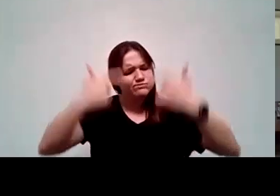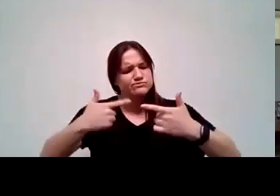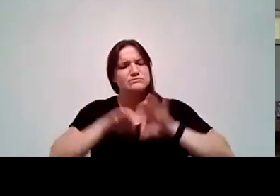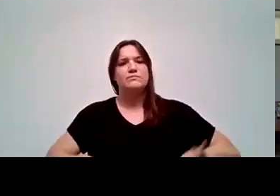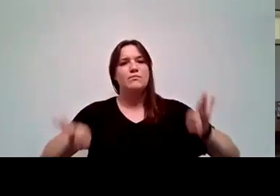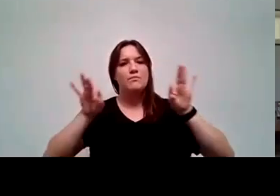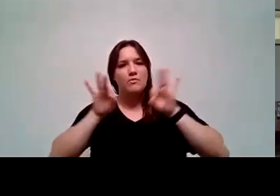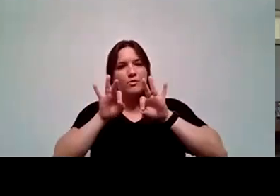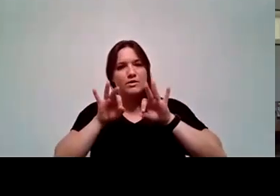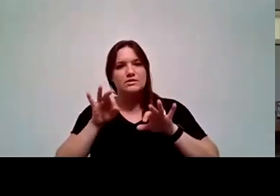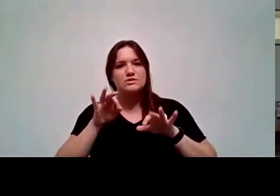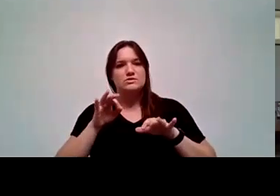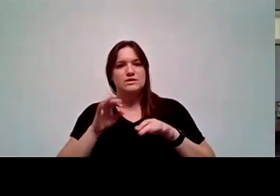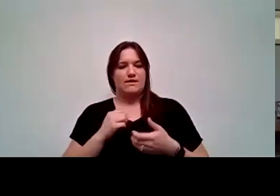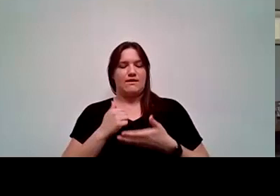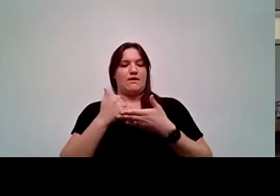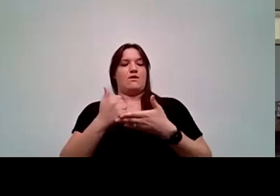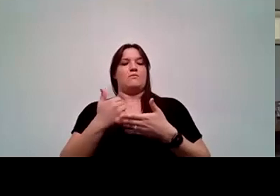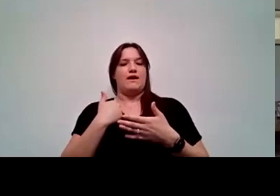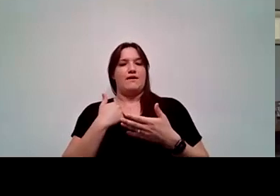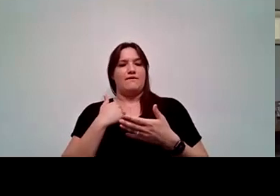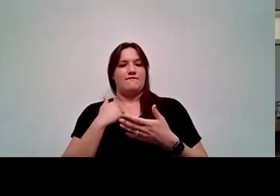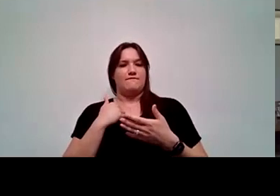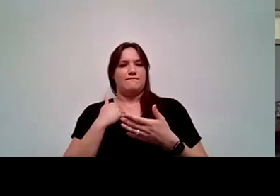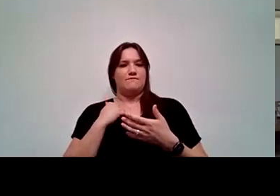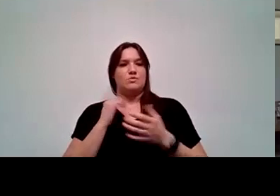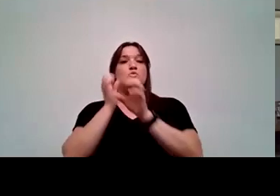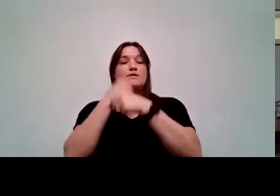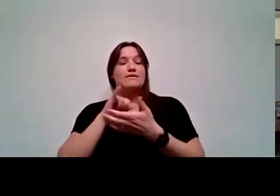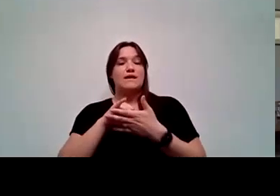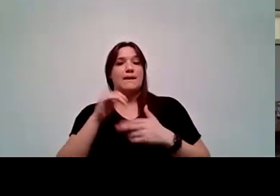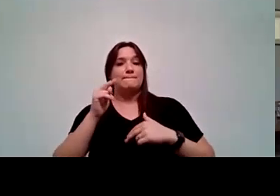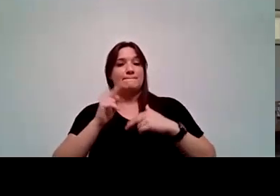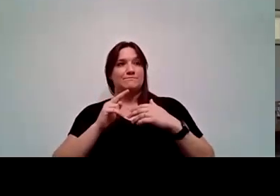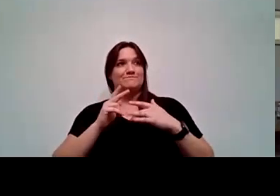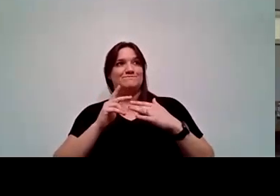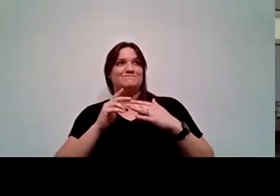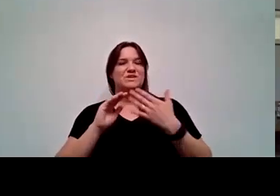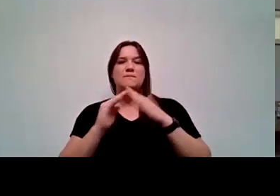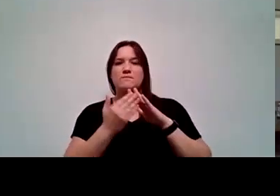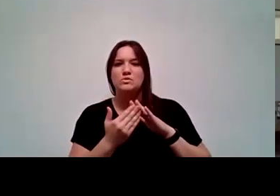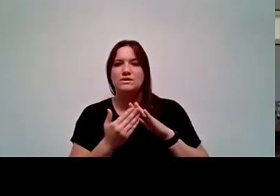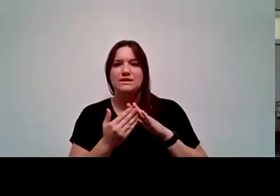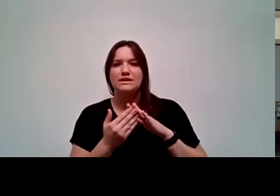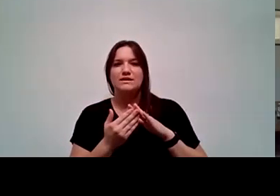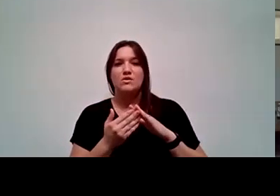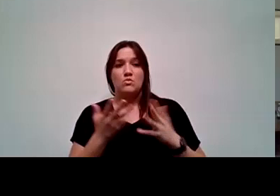to building that sense of community. Not only are we ensuring that students are successful,